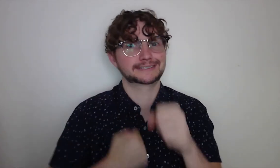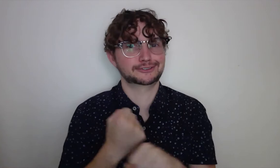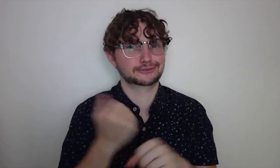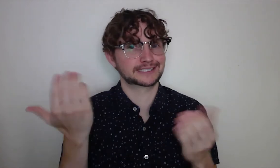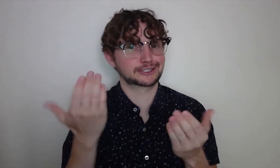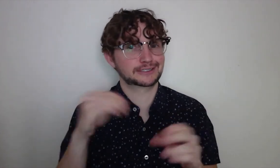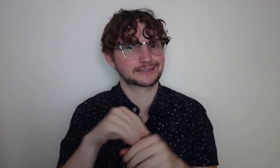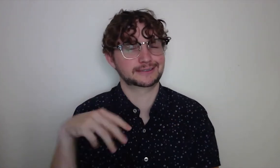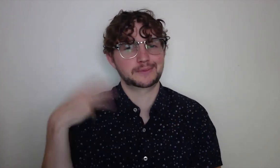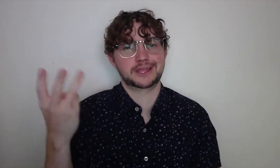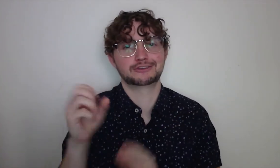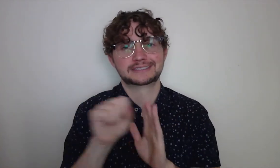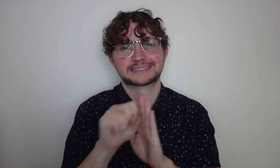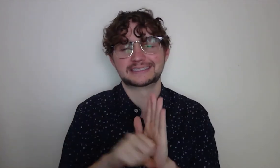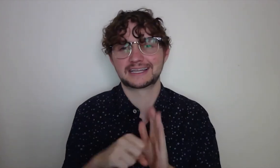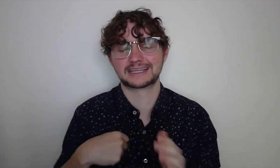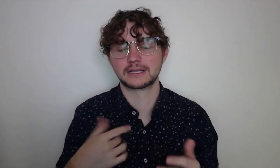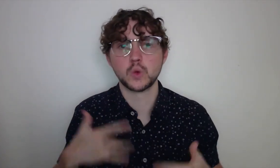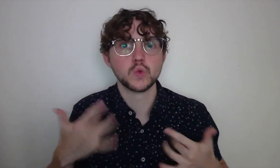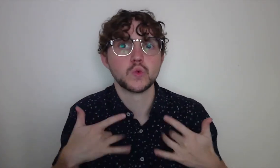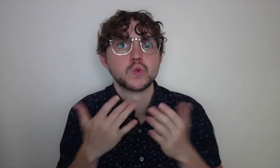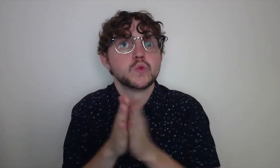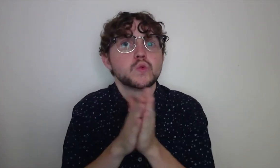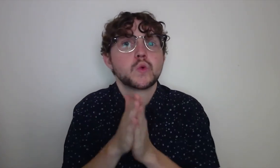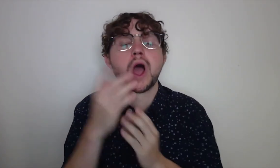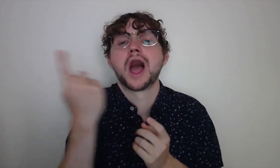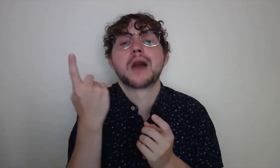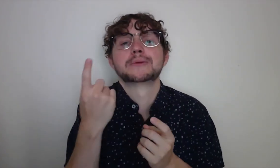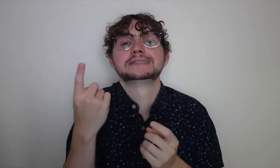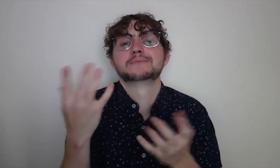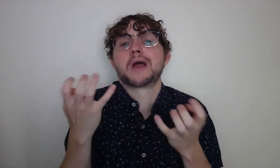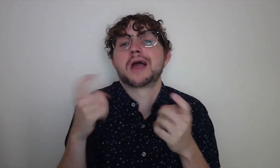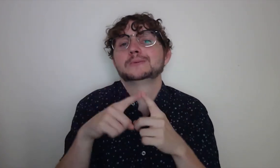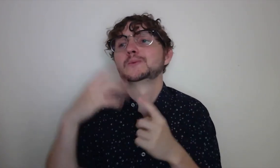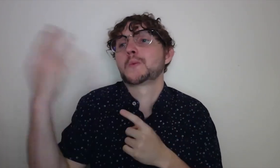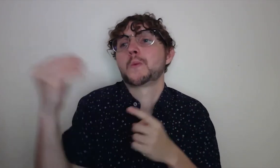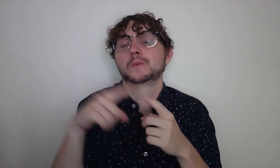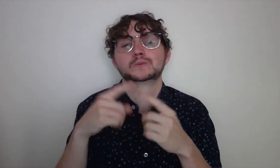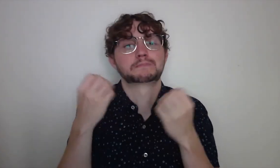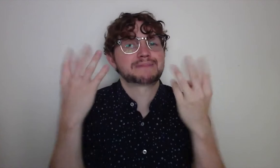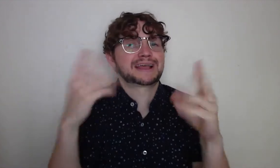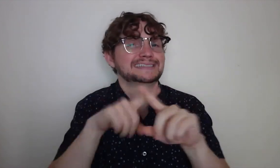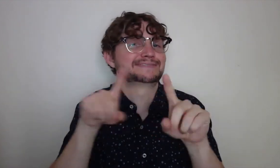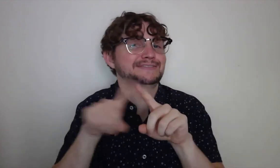I remember it being 2015 my first year residing in Washington State.